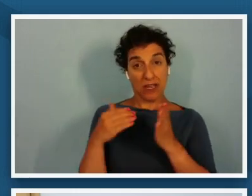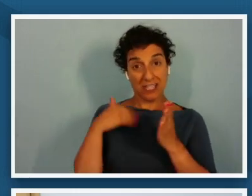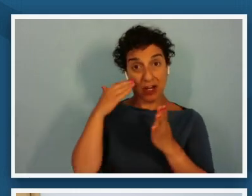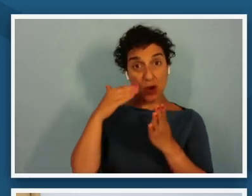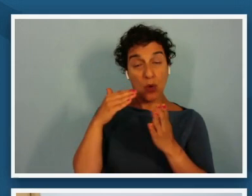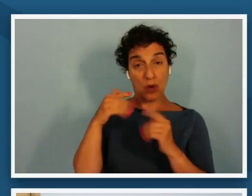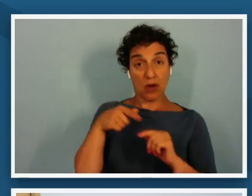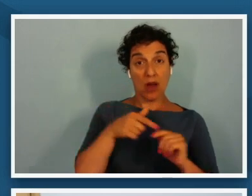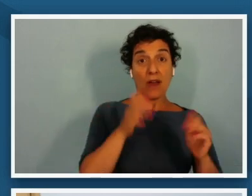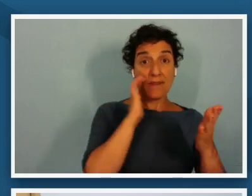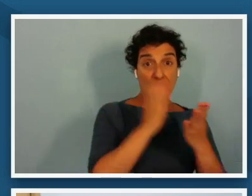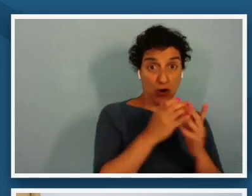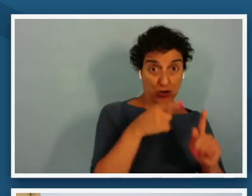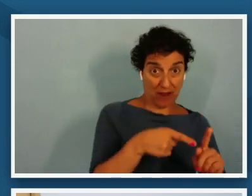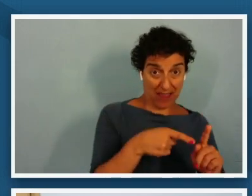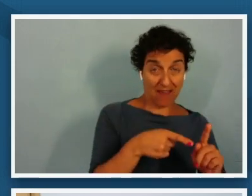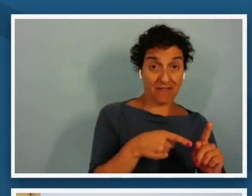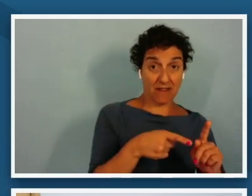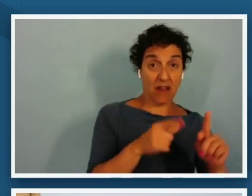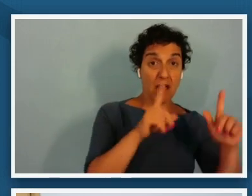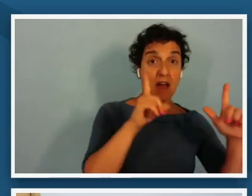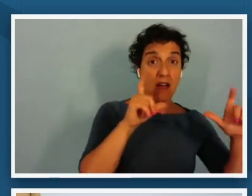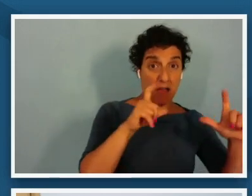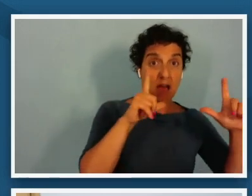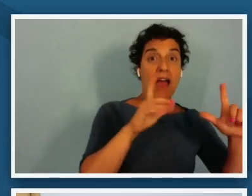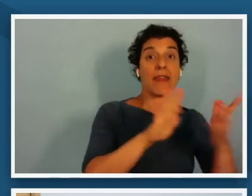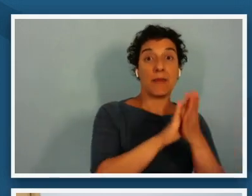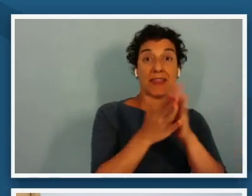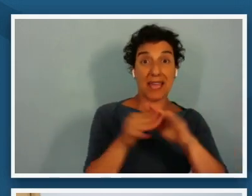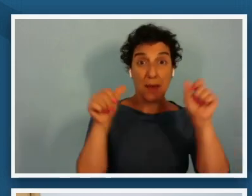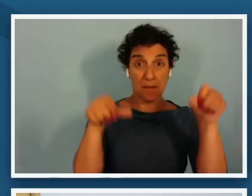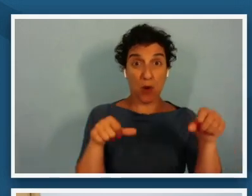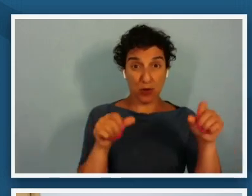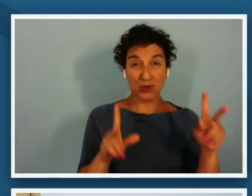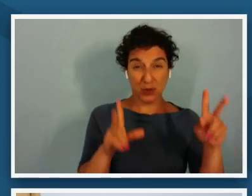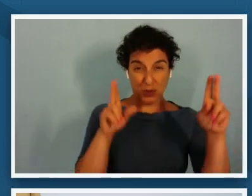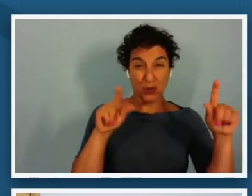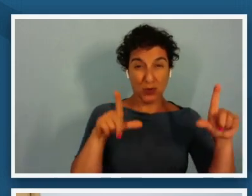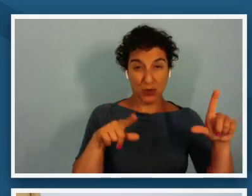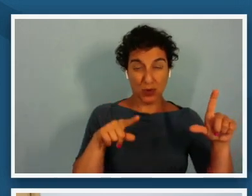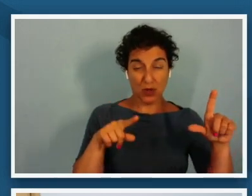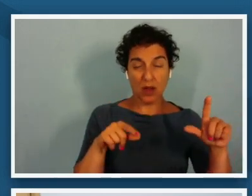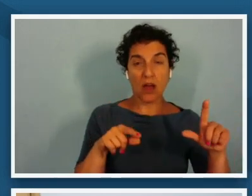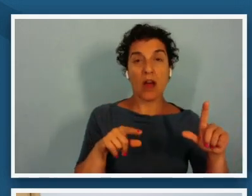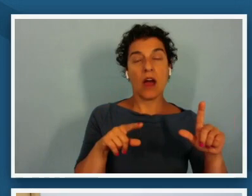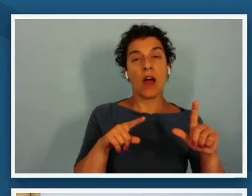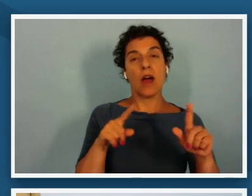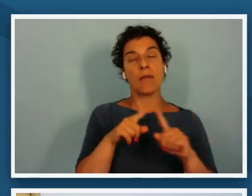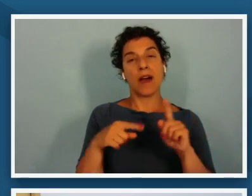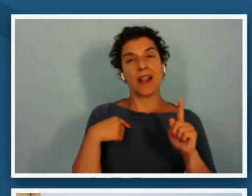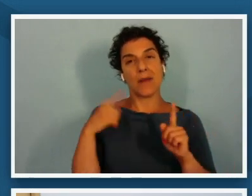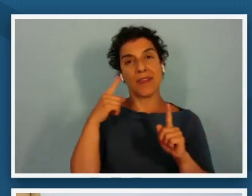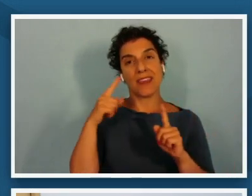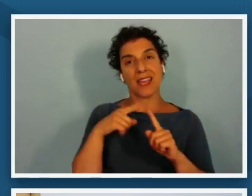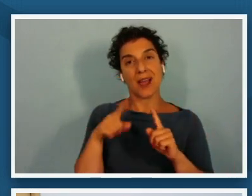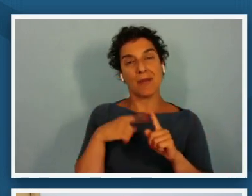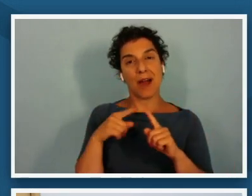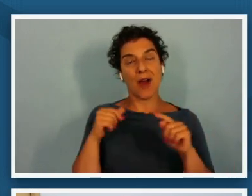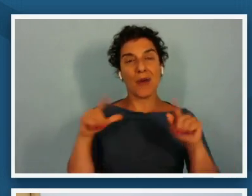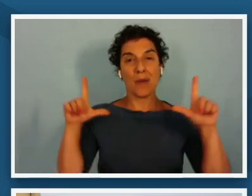into the the poster as you were saying um but in thinking about the portrait and